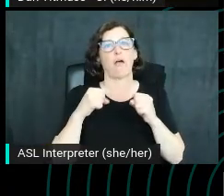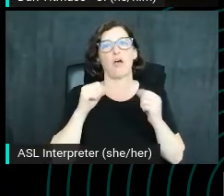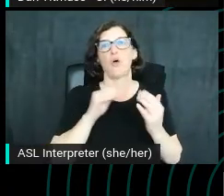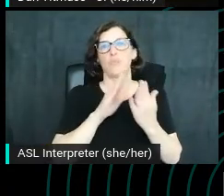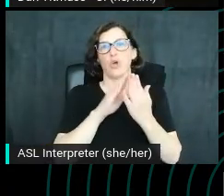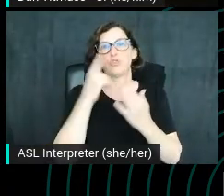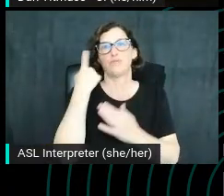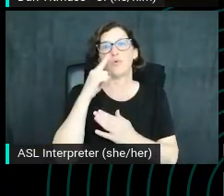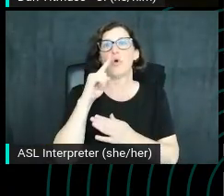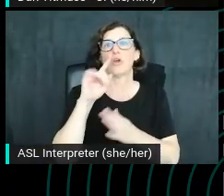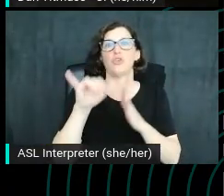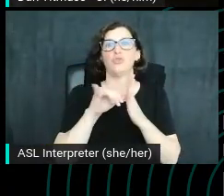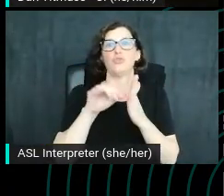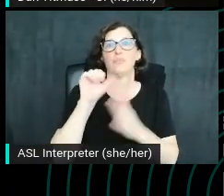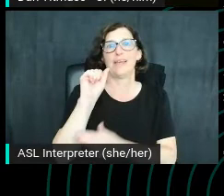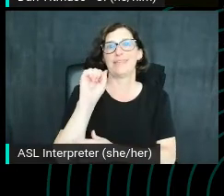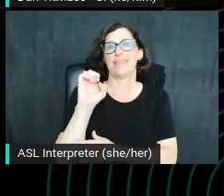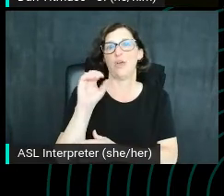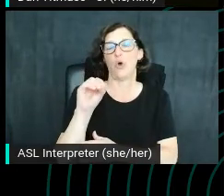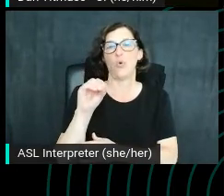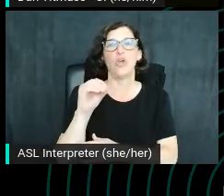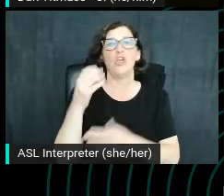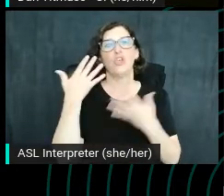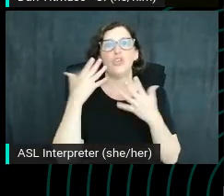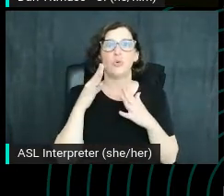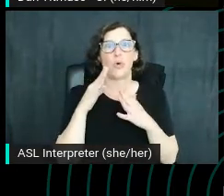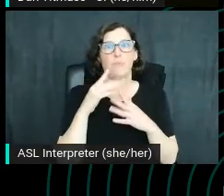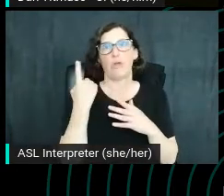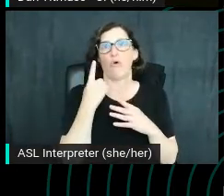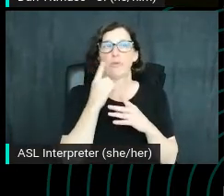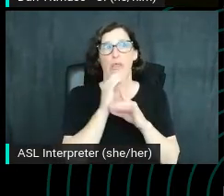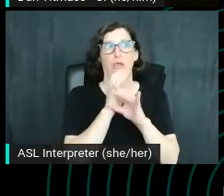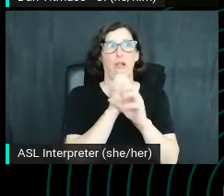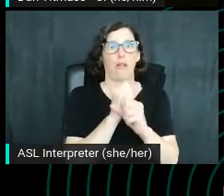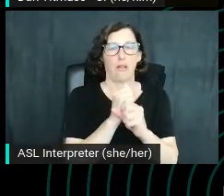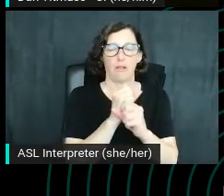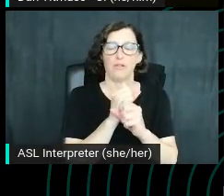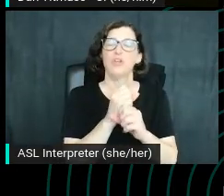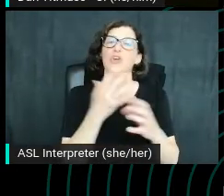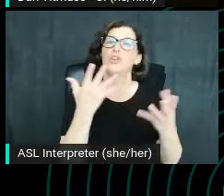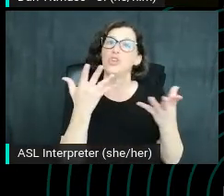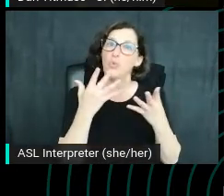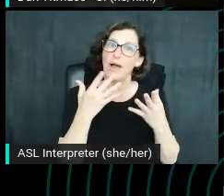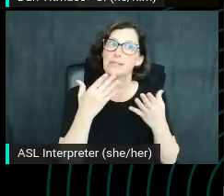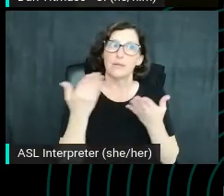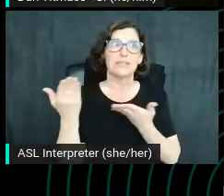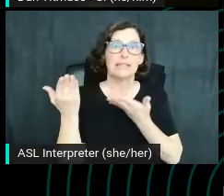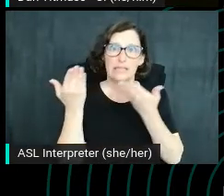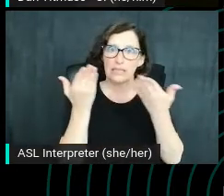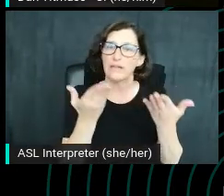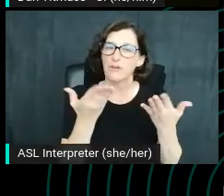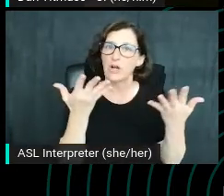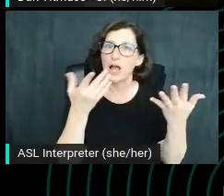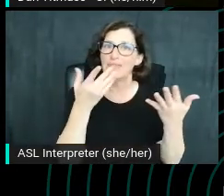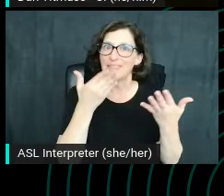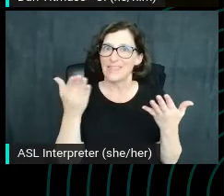You don't want to be like completely clickbait, see clickbait. See you want to actually deliver on the things. you're promising the video.